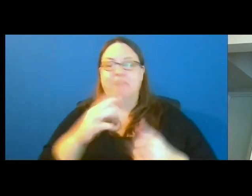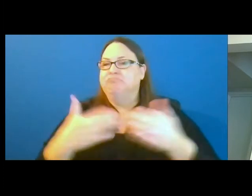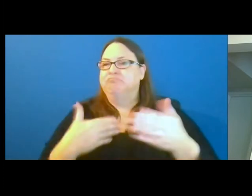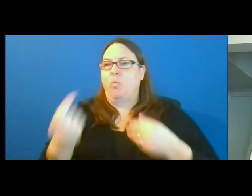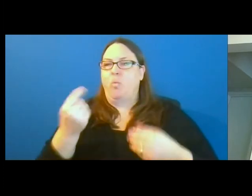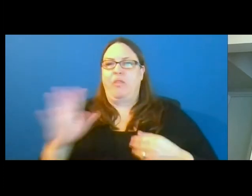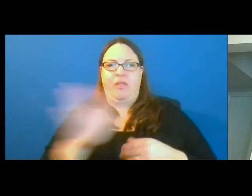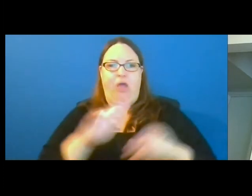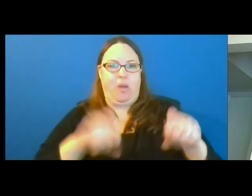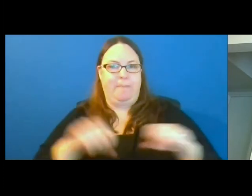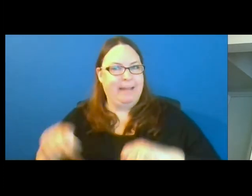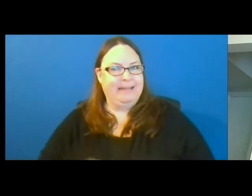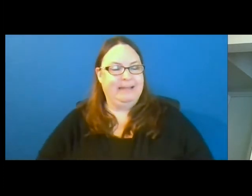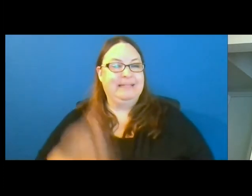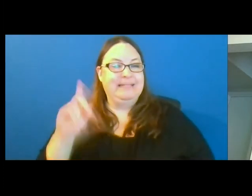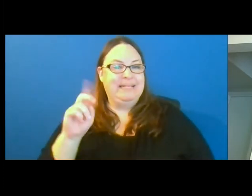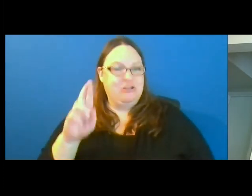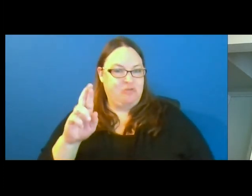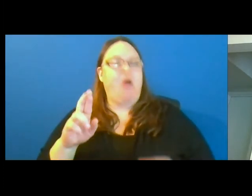The DNR provides many opportunities for accessible recreation.